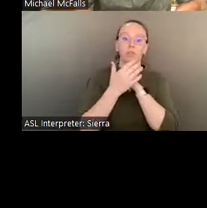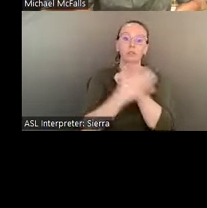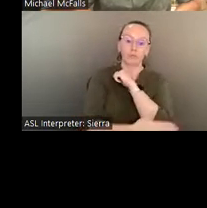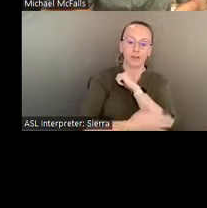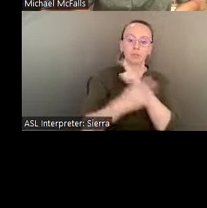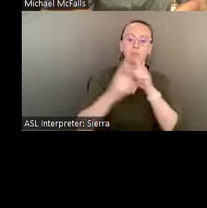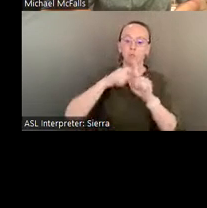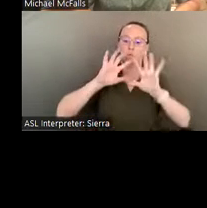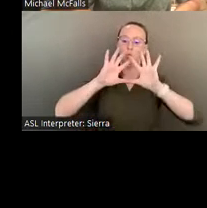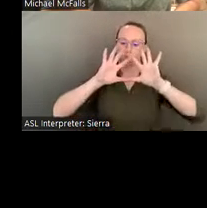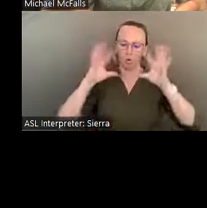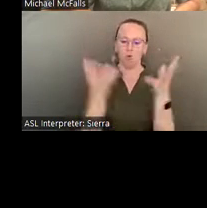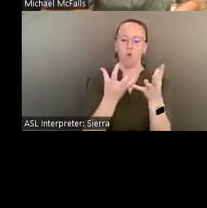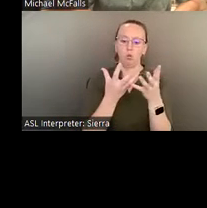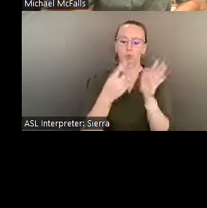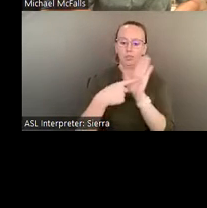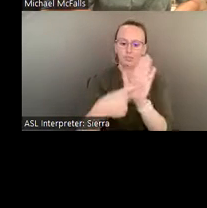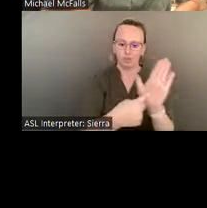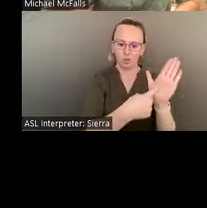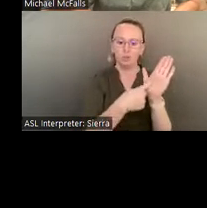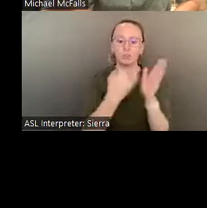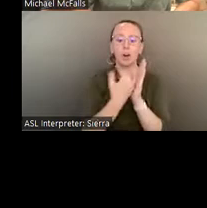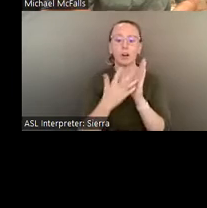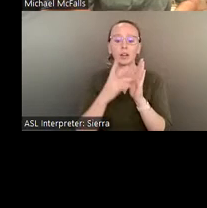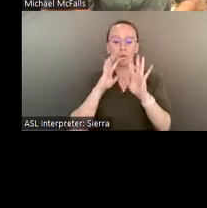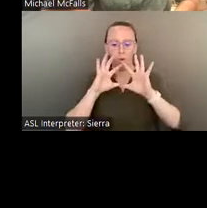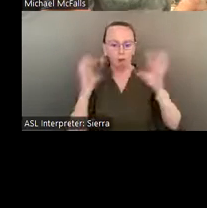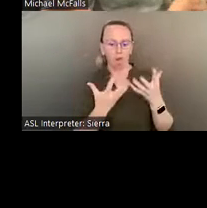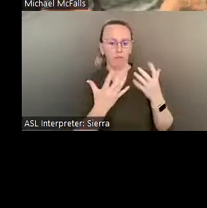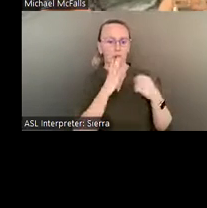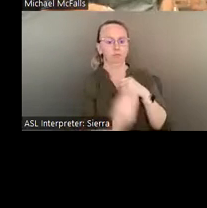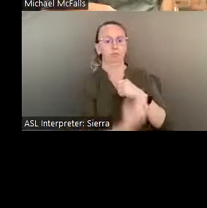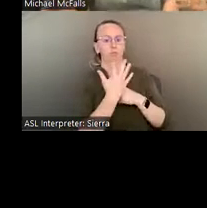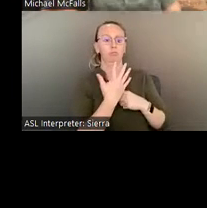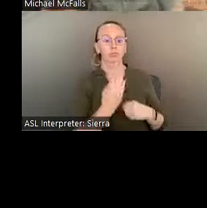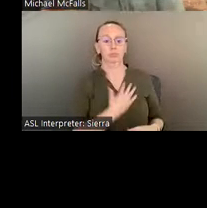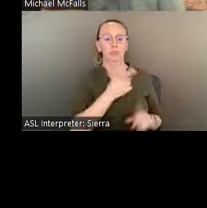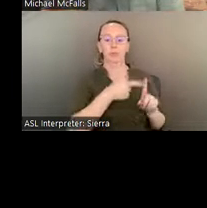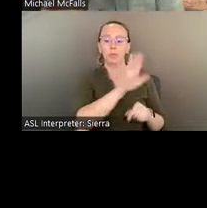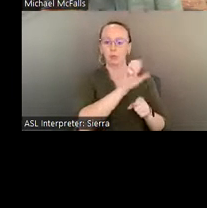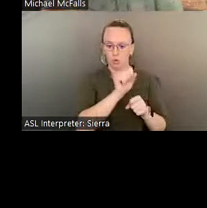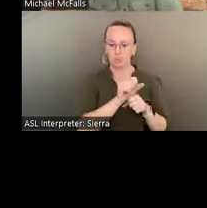Artists across the globe are visiting Pasaquan and being inspired by St. OEM's work. It led to this show called "Viberations."